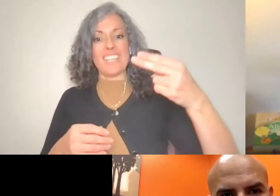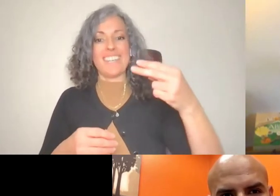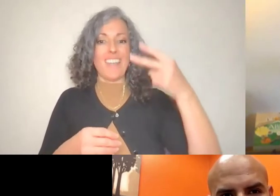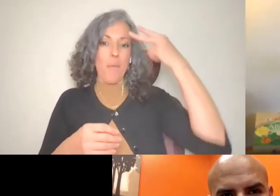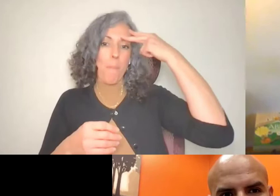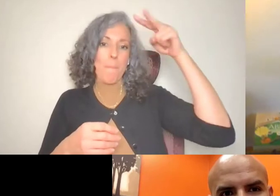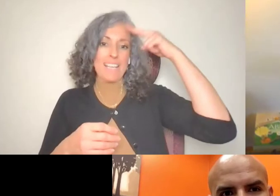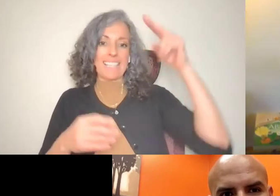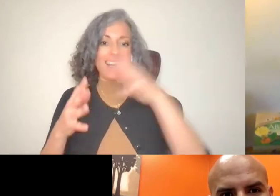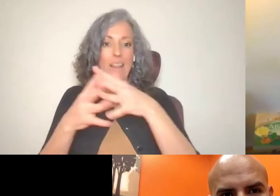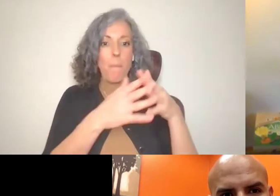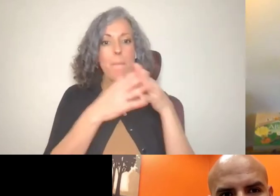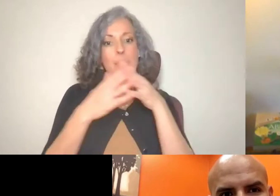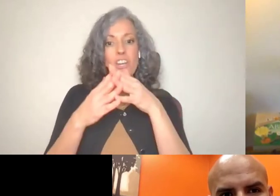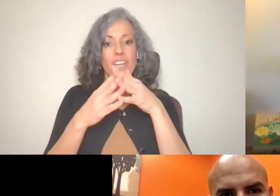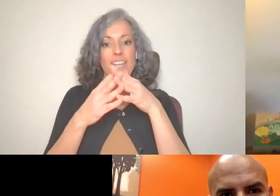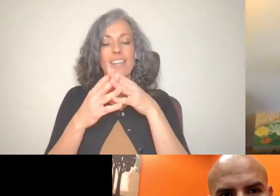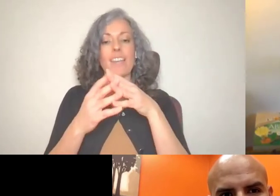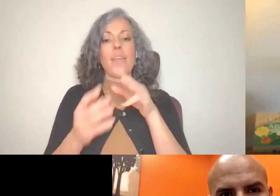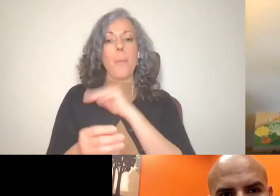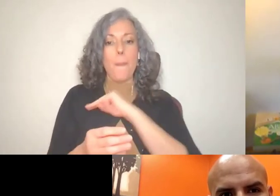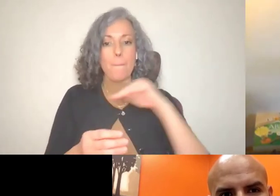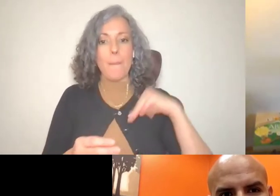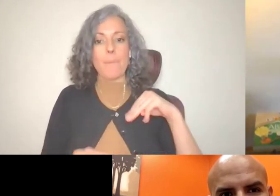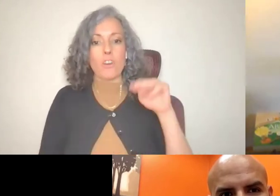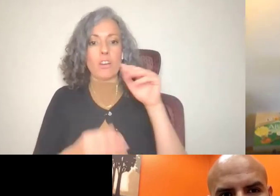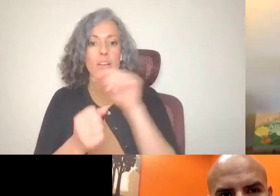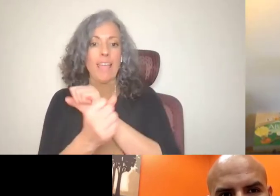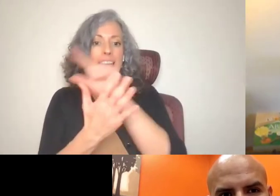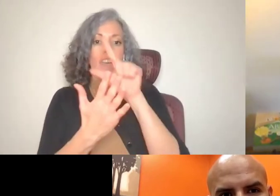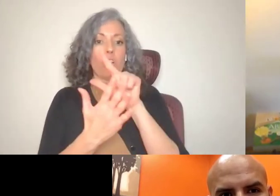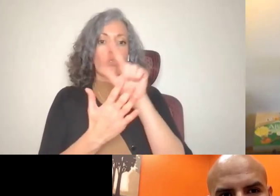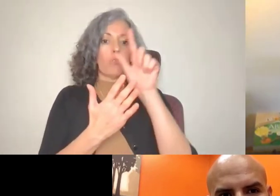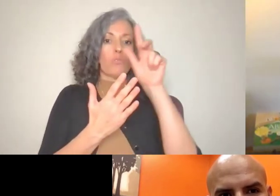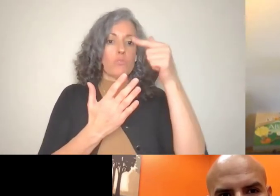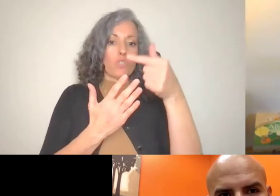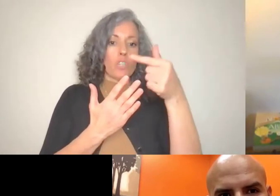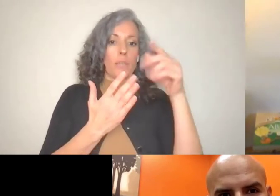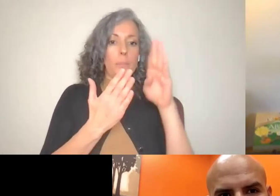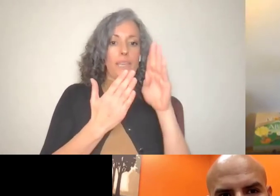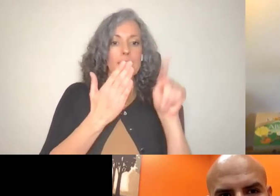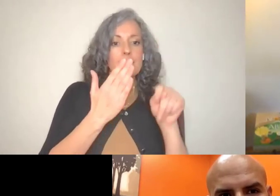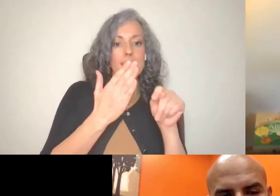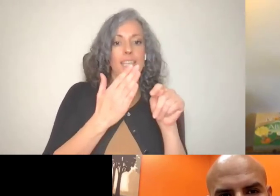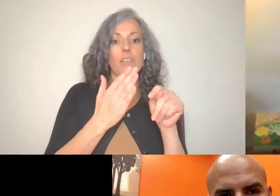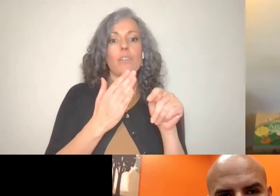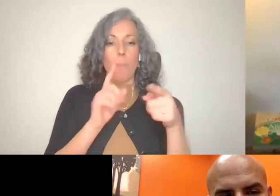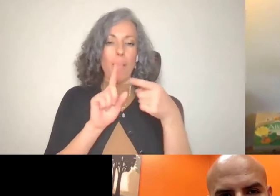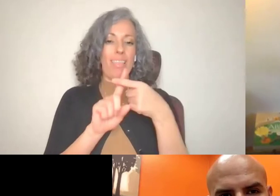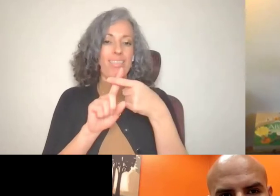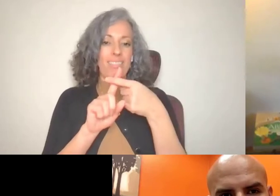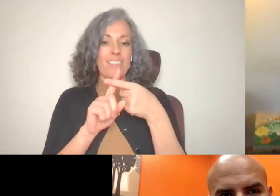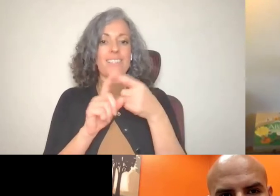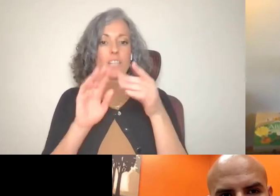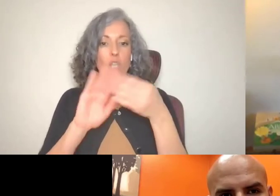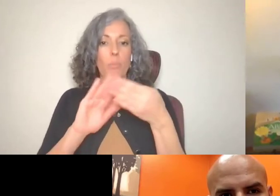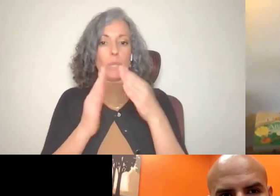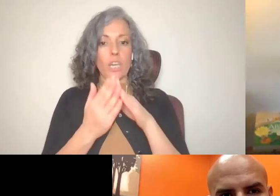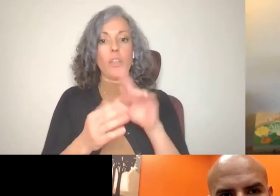deaf and lgbtq communities. And is the first number is community to graduate from college.